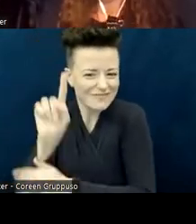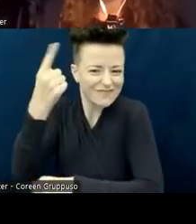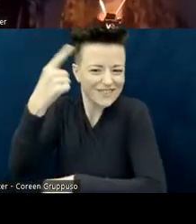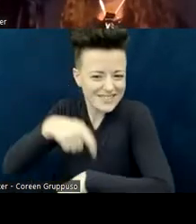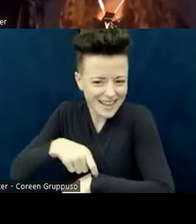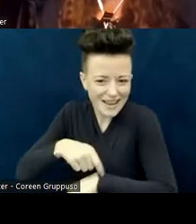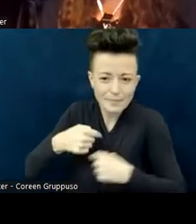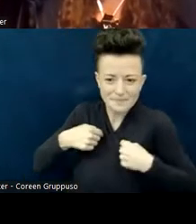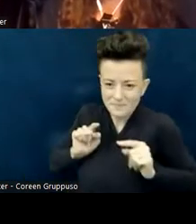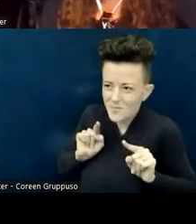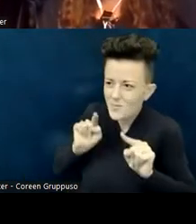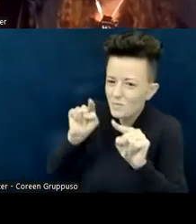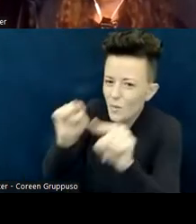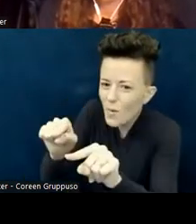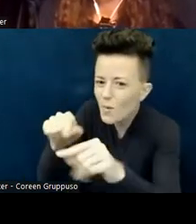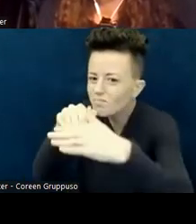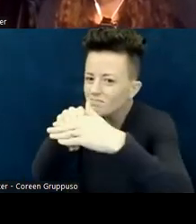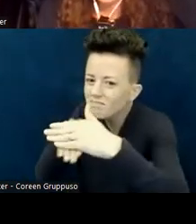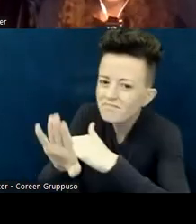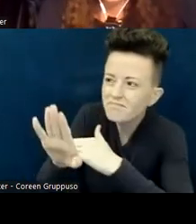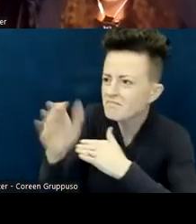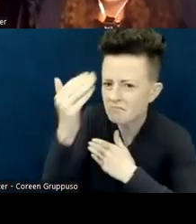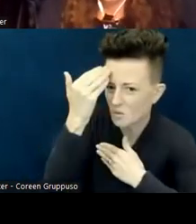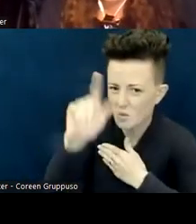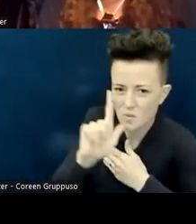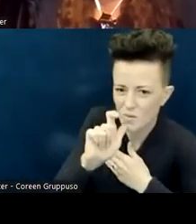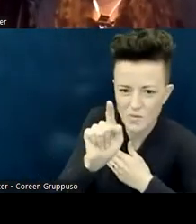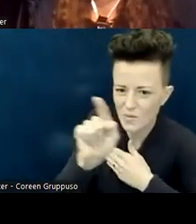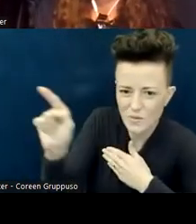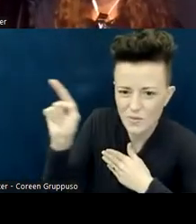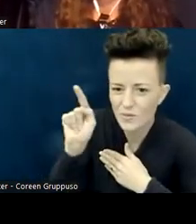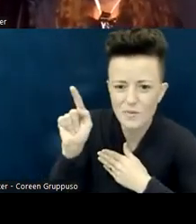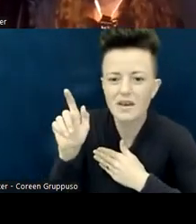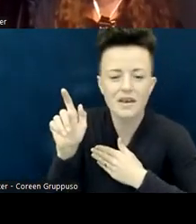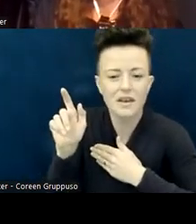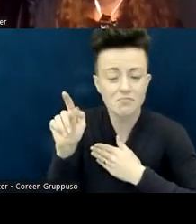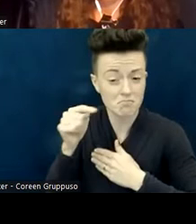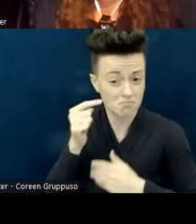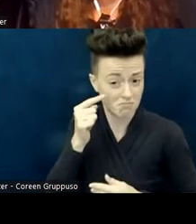can you anticipate not being approached and touched,